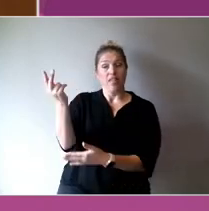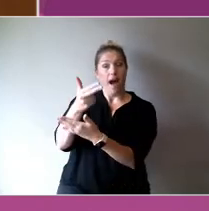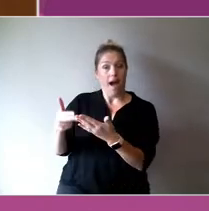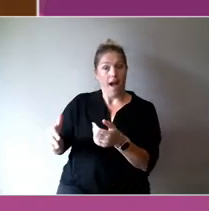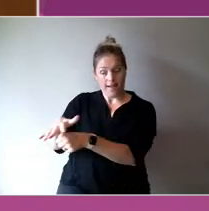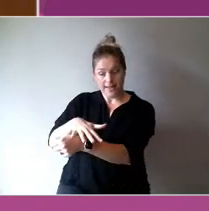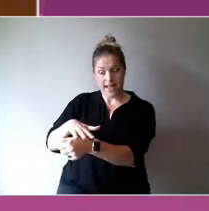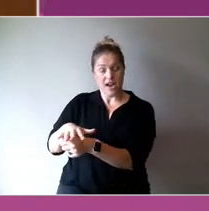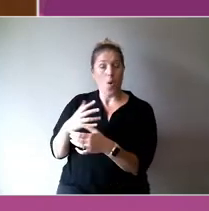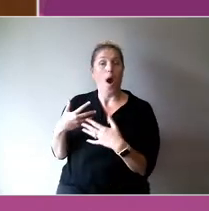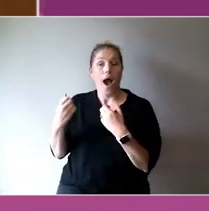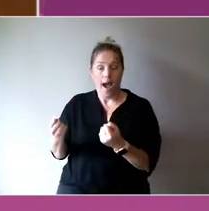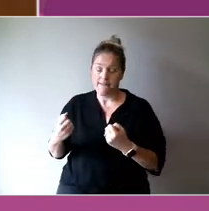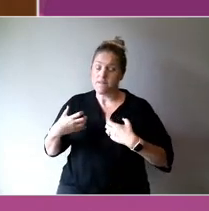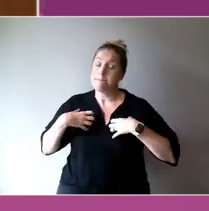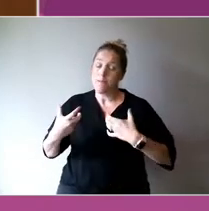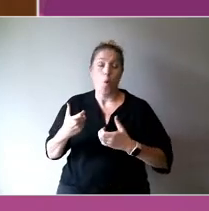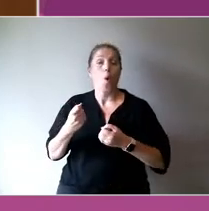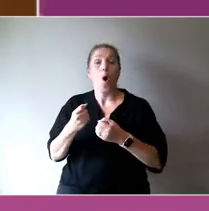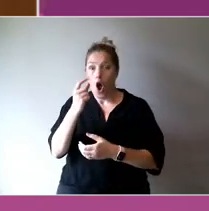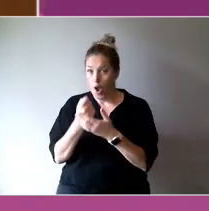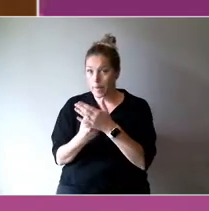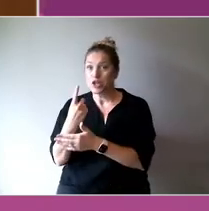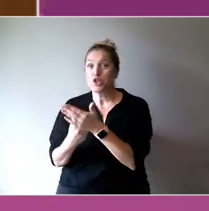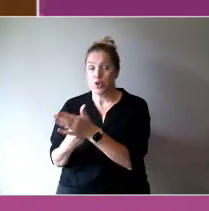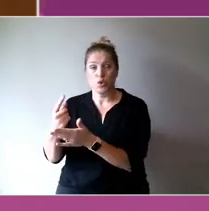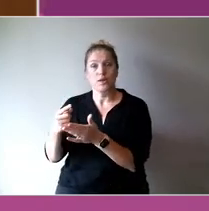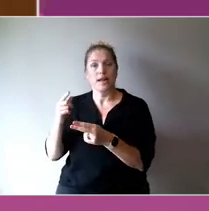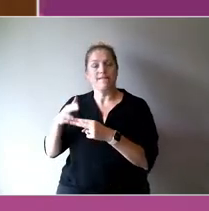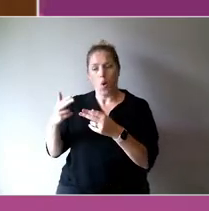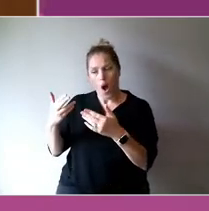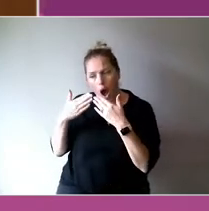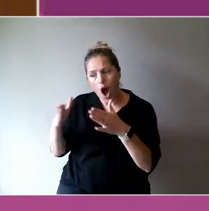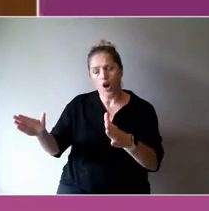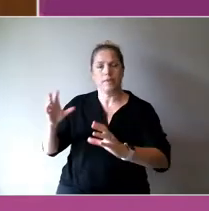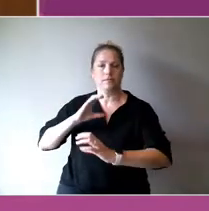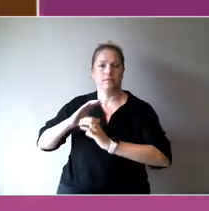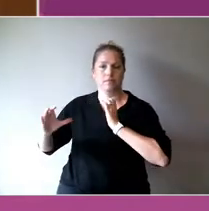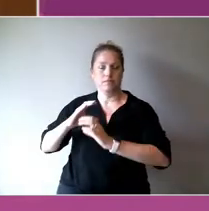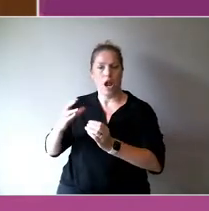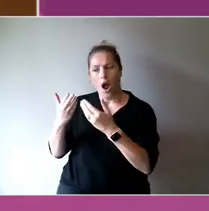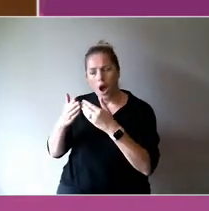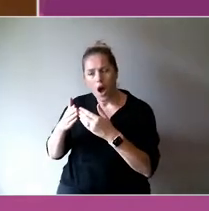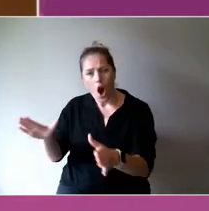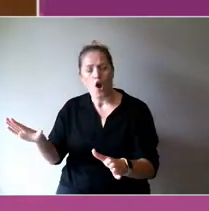That hasn't been systemised in quite the same way. And there's also a fear of being instrumentalised.